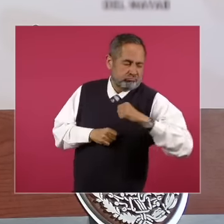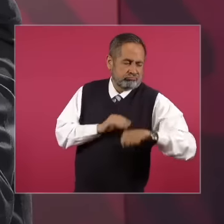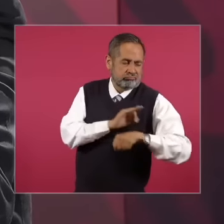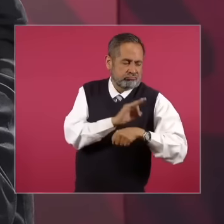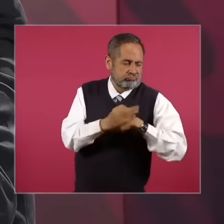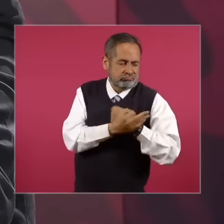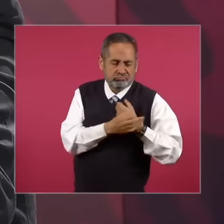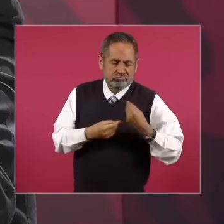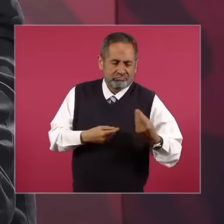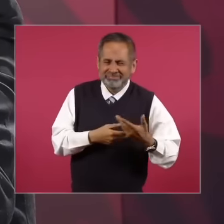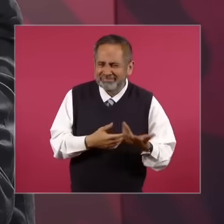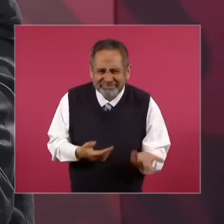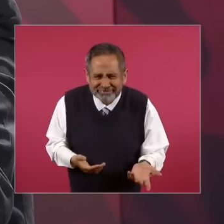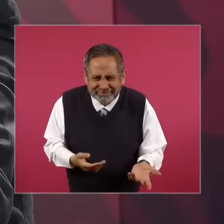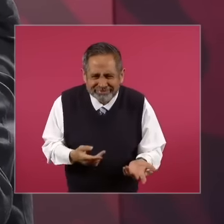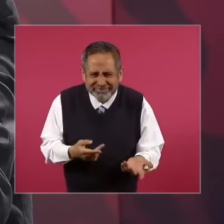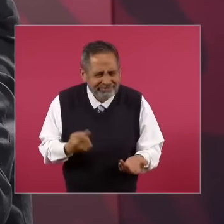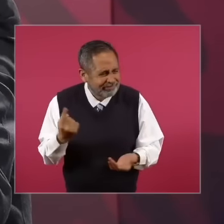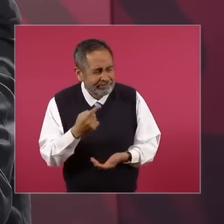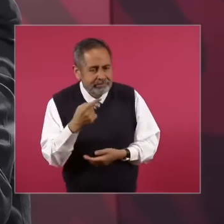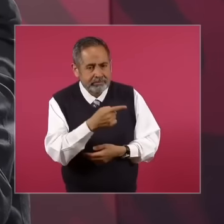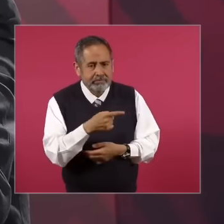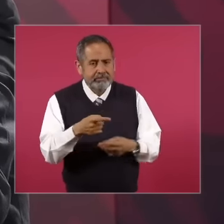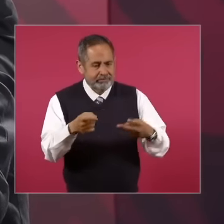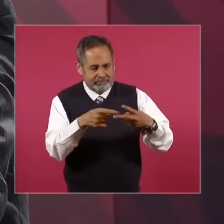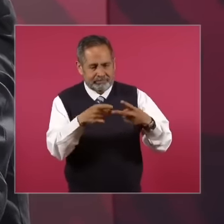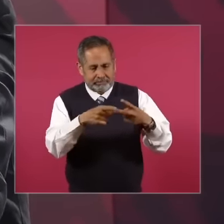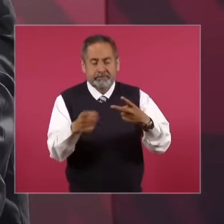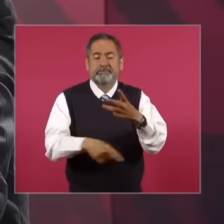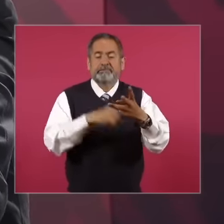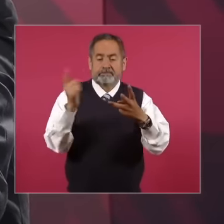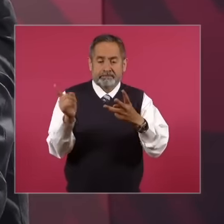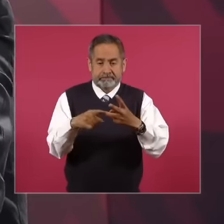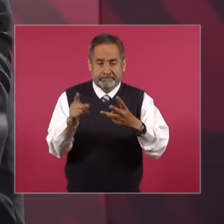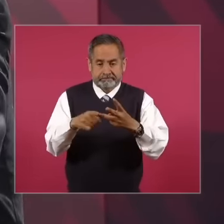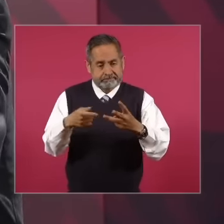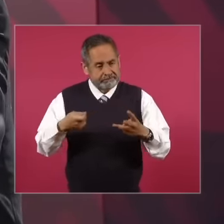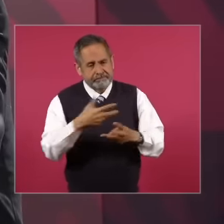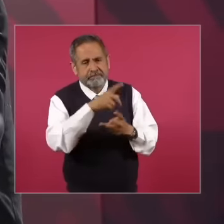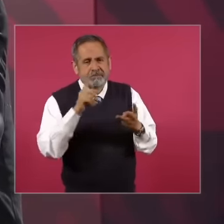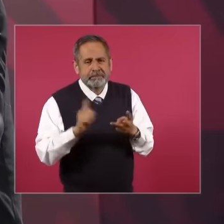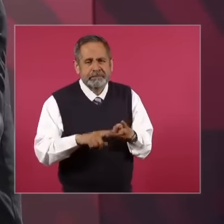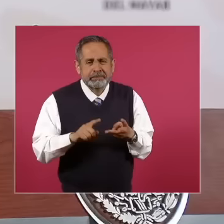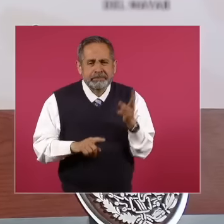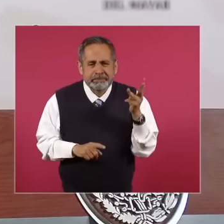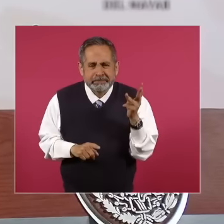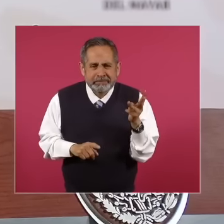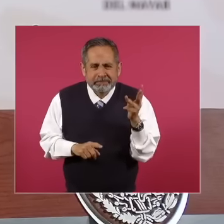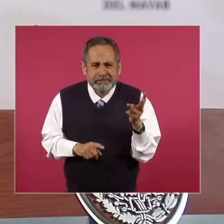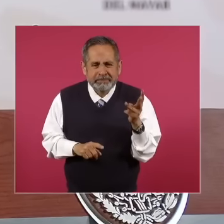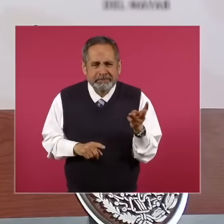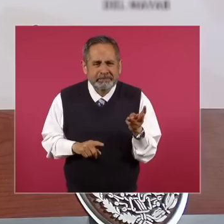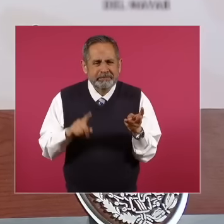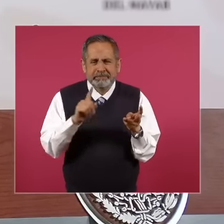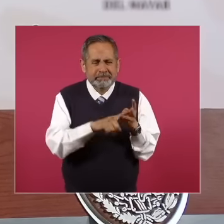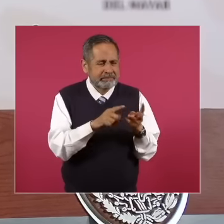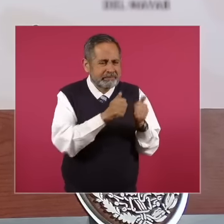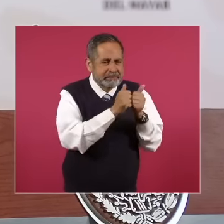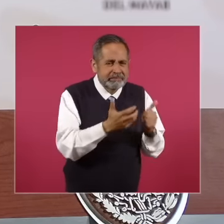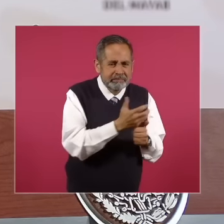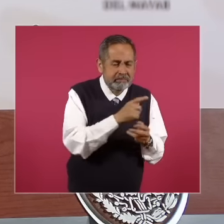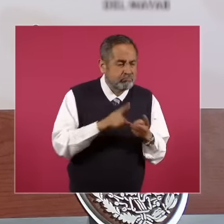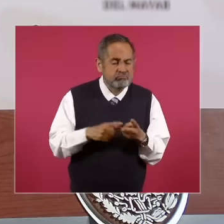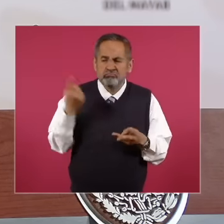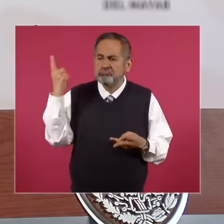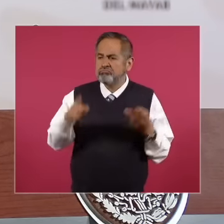So that's the second distinction and the third is that the conservatives are very authoritarian,